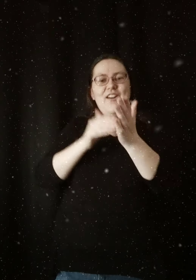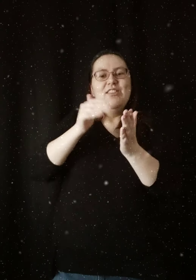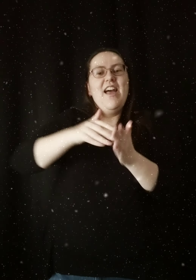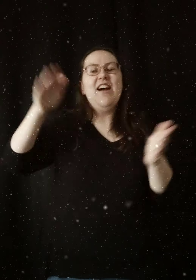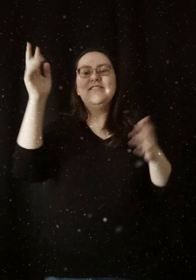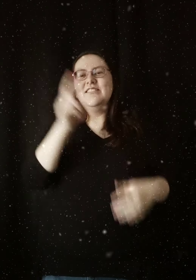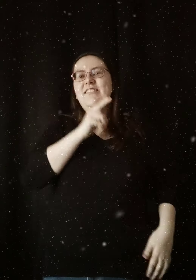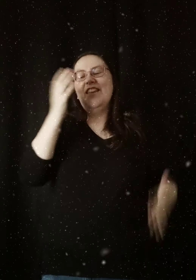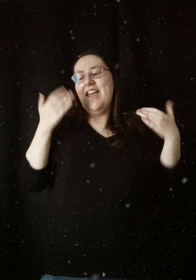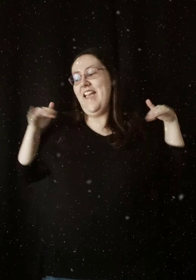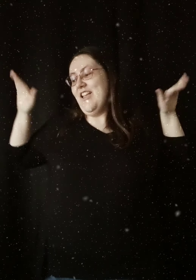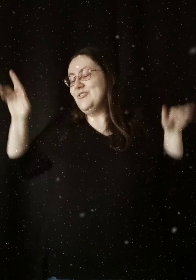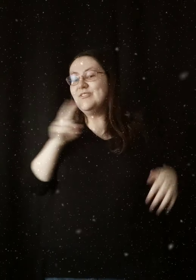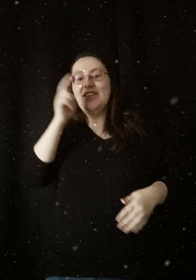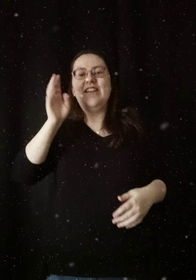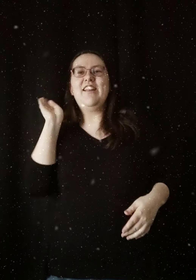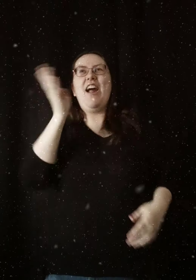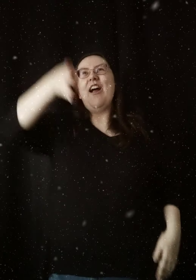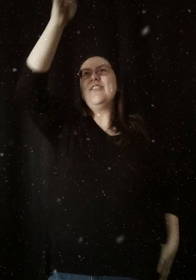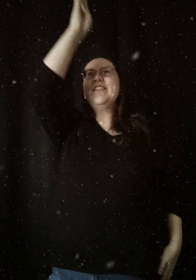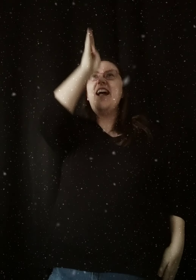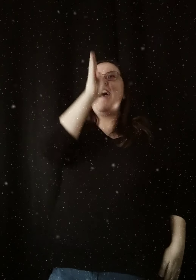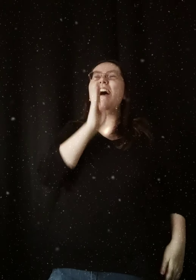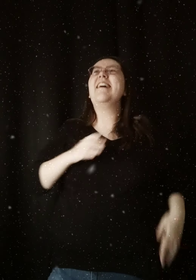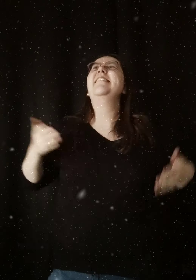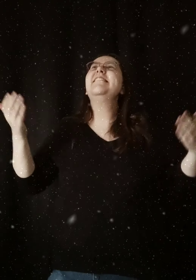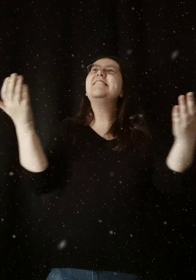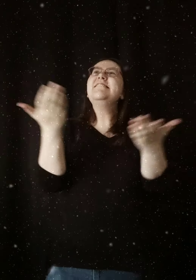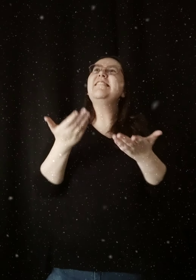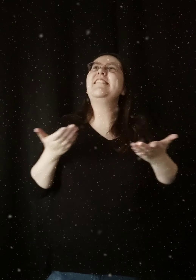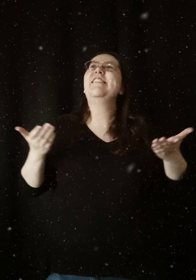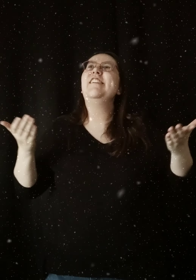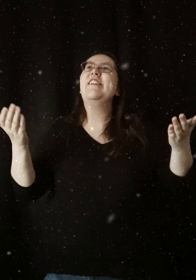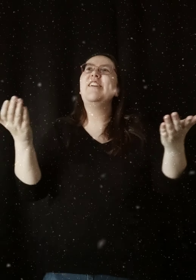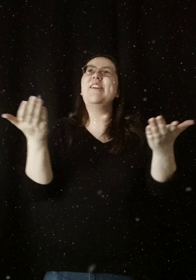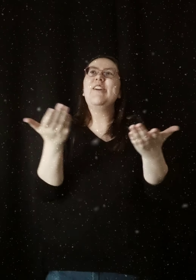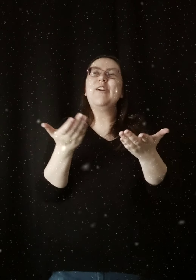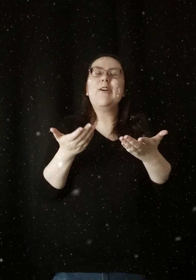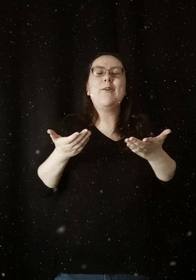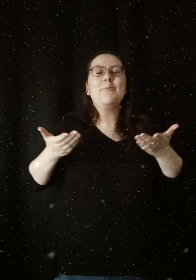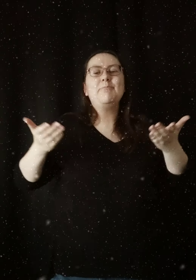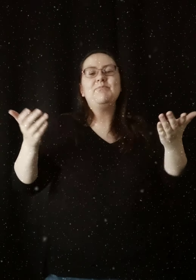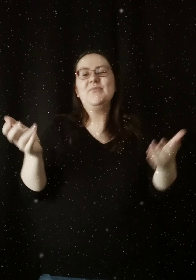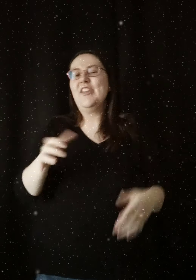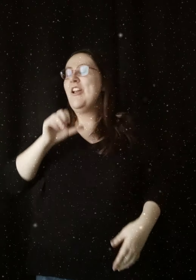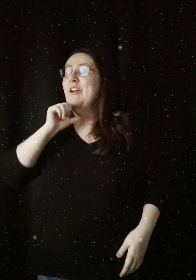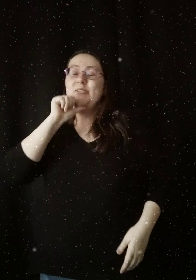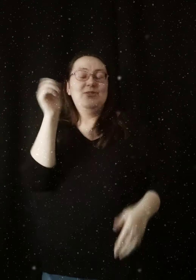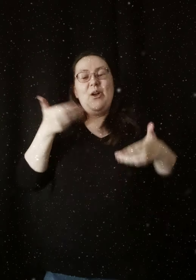Hear a thousand angels sing Our God is here